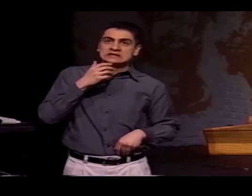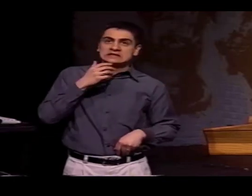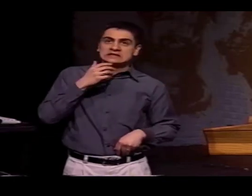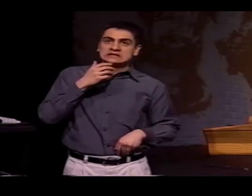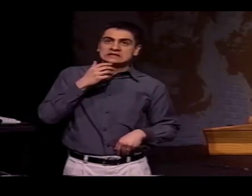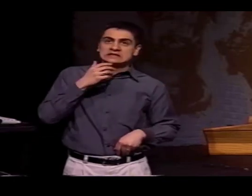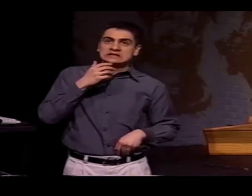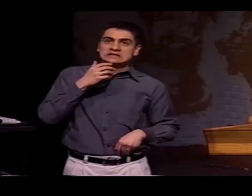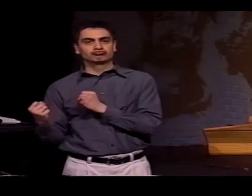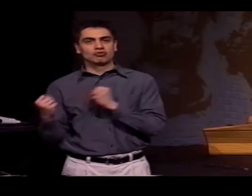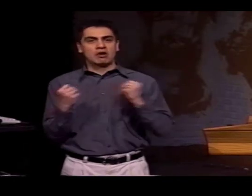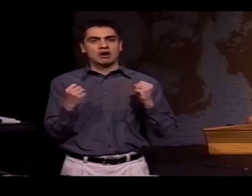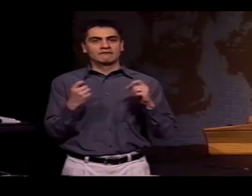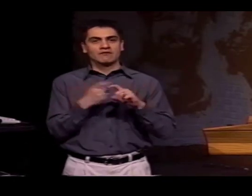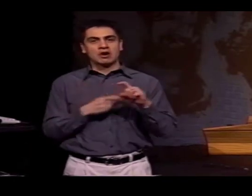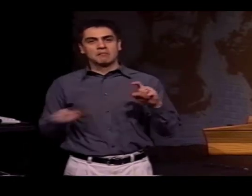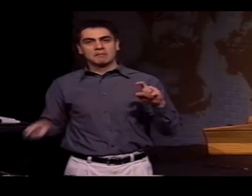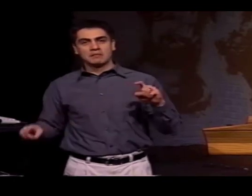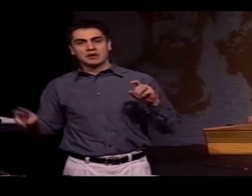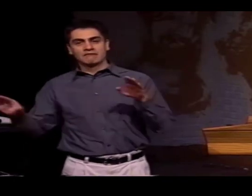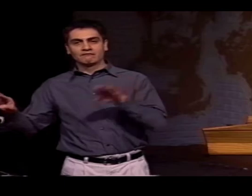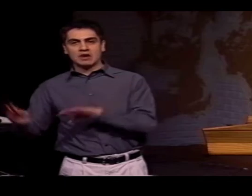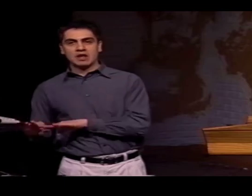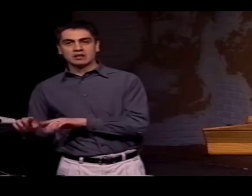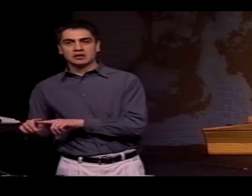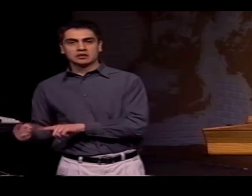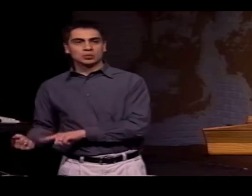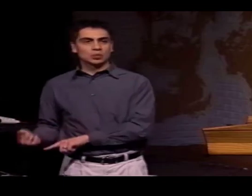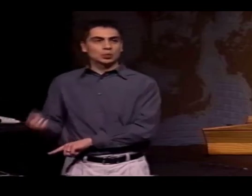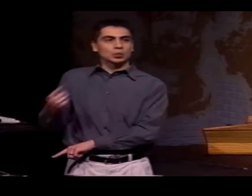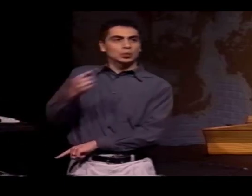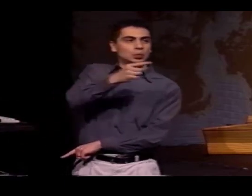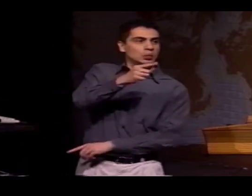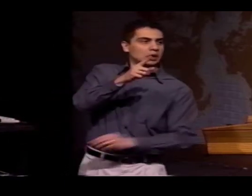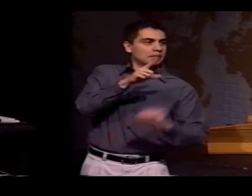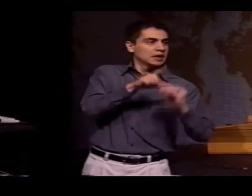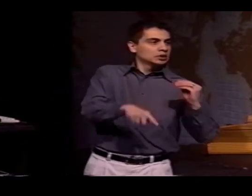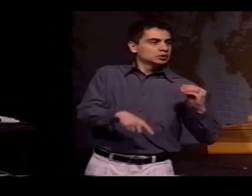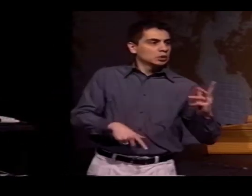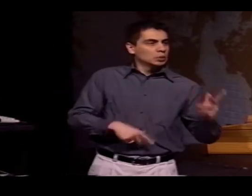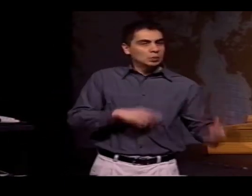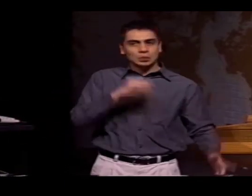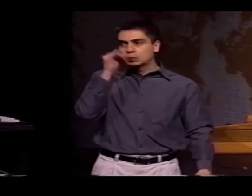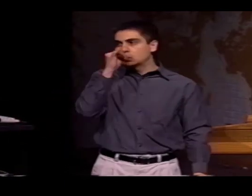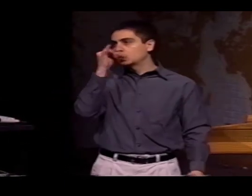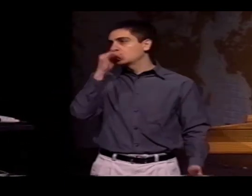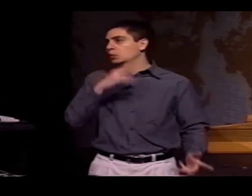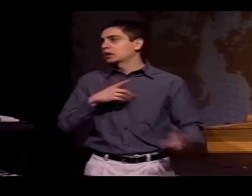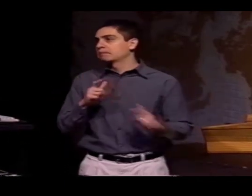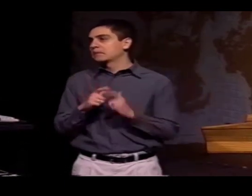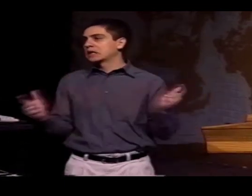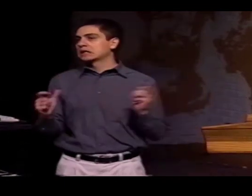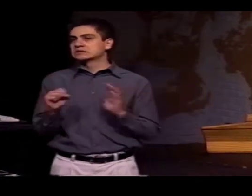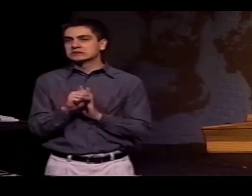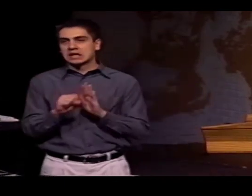IT'S ABOUT A 10-HOUR DRIVE BY CAR FROM THE VALLEY UP TO EL PASO, SO IT'S QUITE A JAUNT.